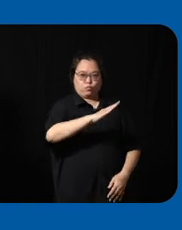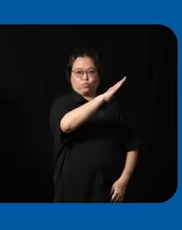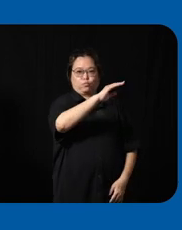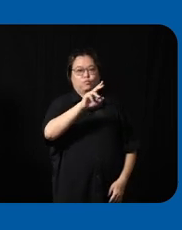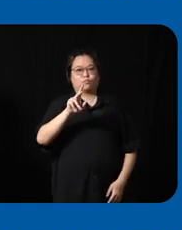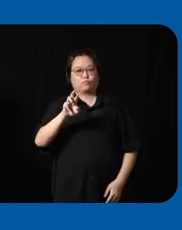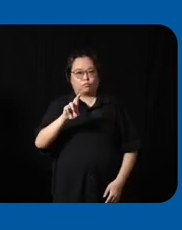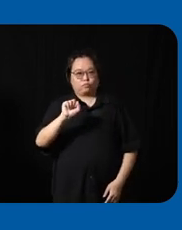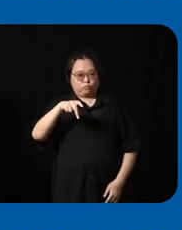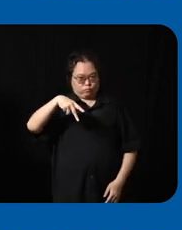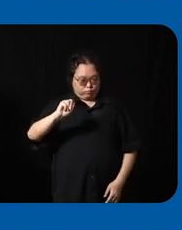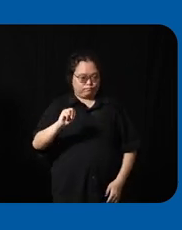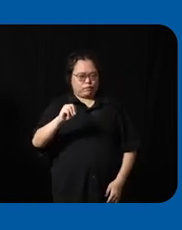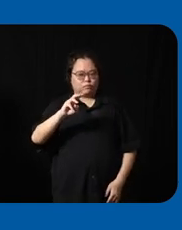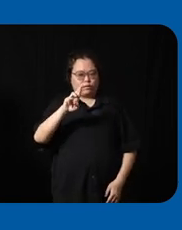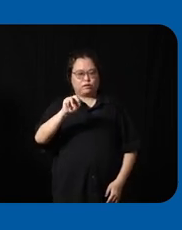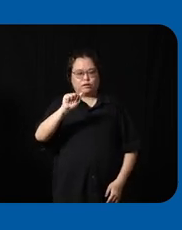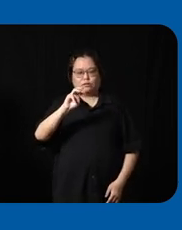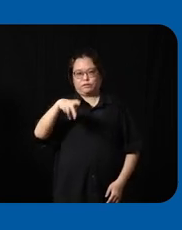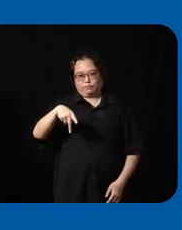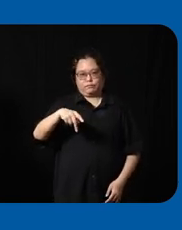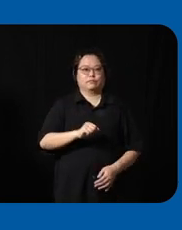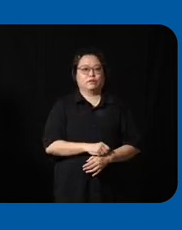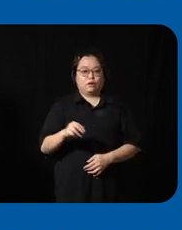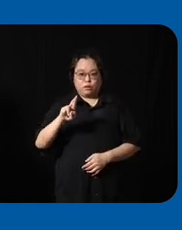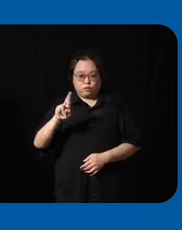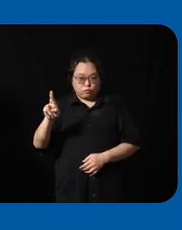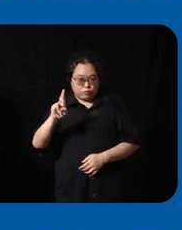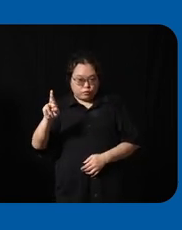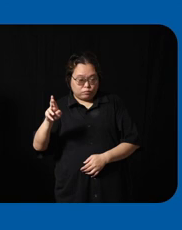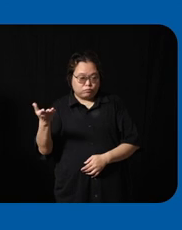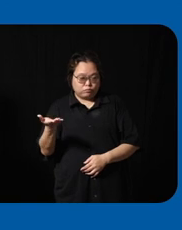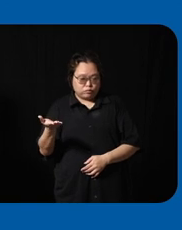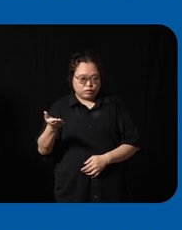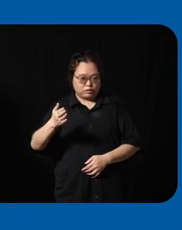the right side that someone took that's on our database showing of steep ramp that leads directly